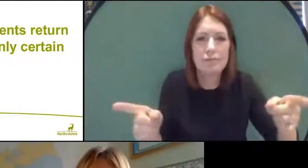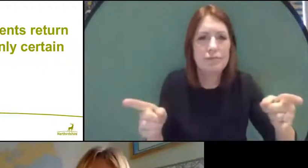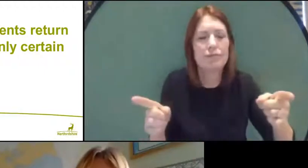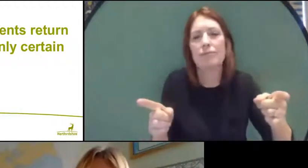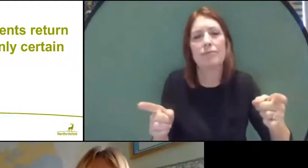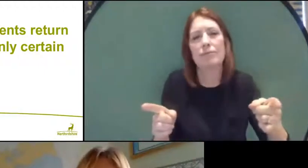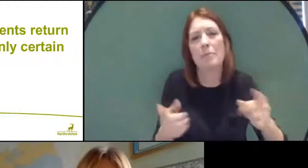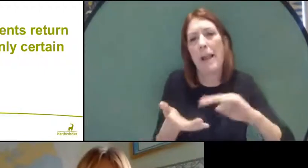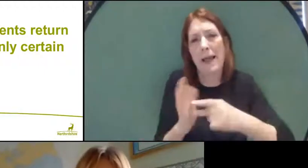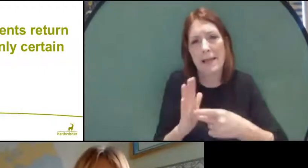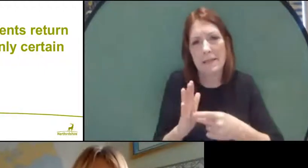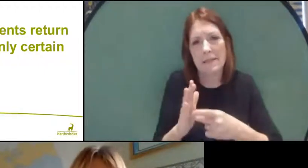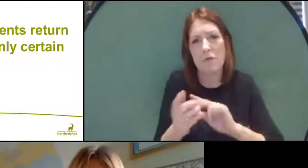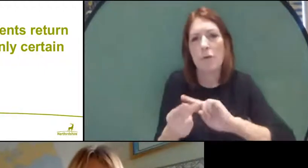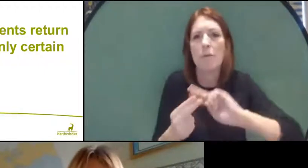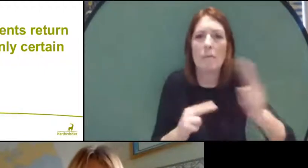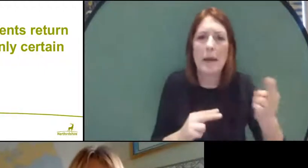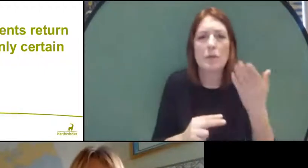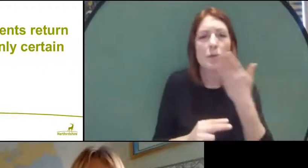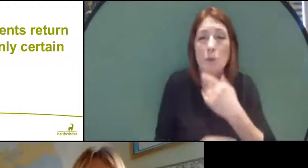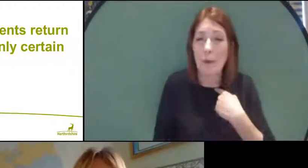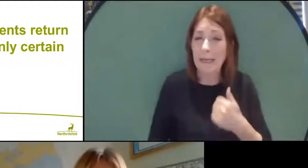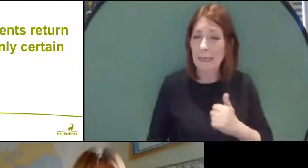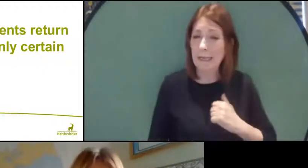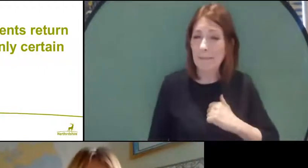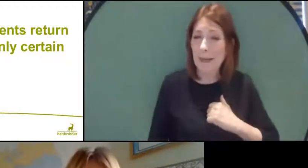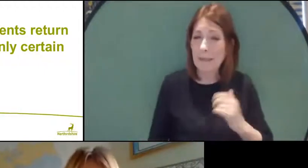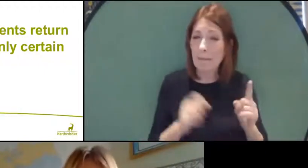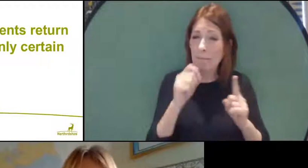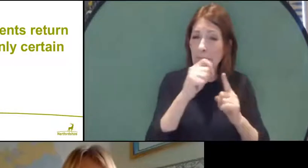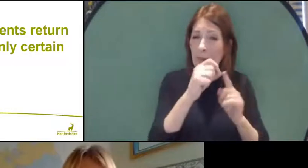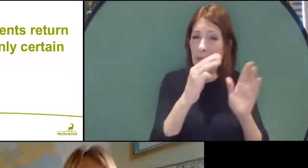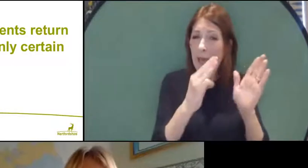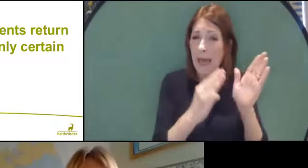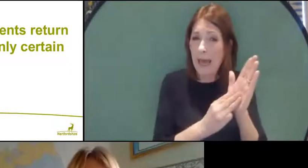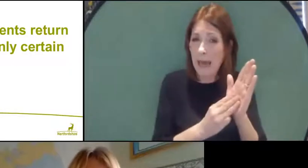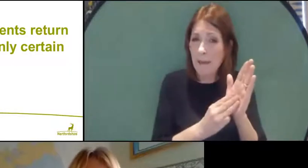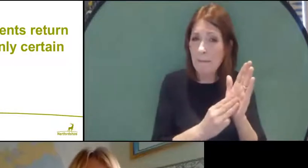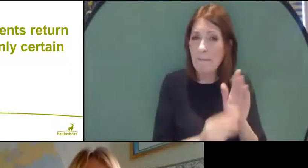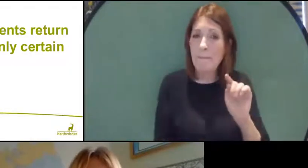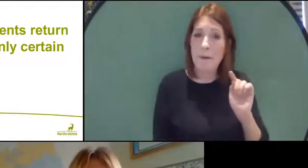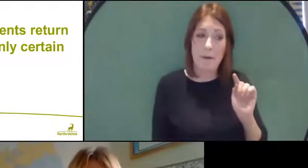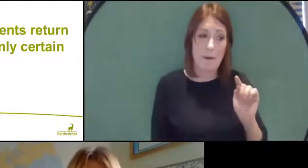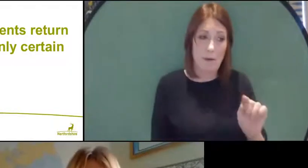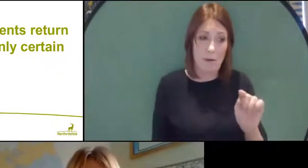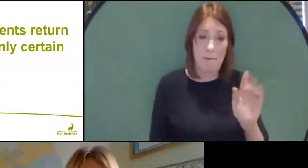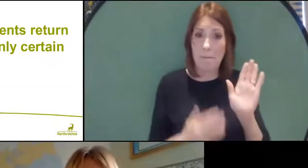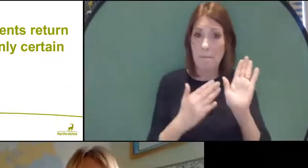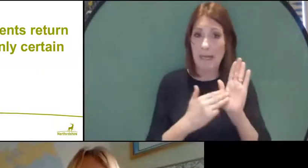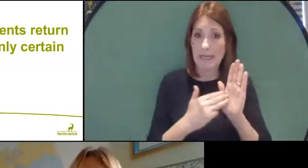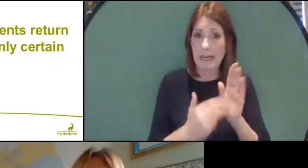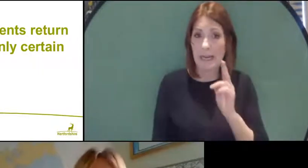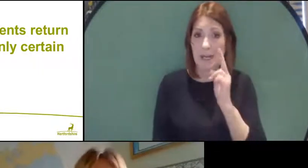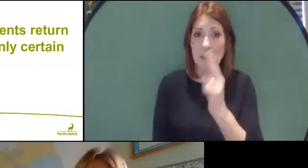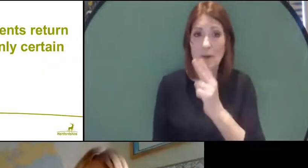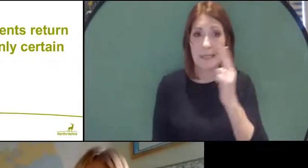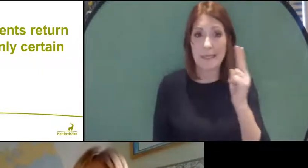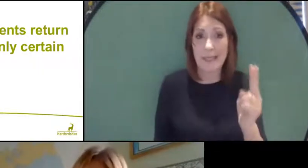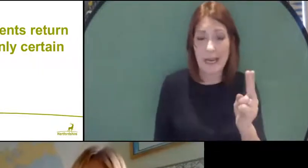and we expect the Prime Minister to make an announcement on Monday the 22nd of February.